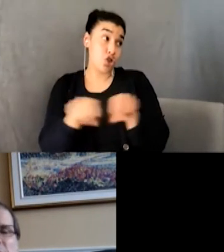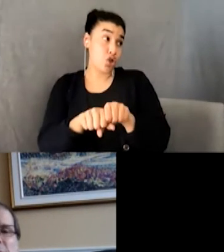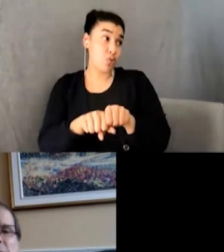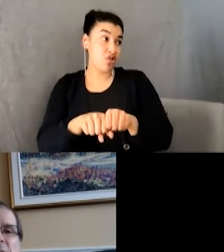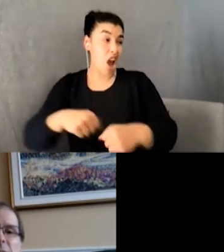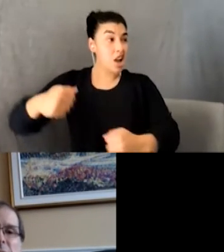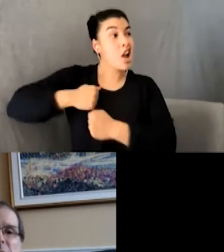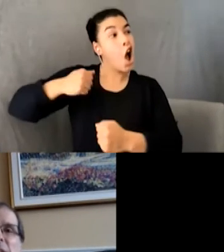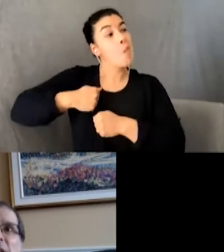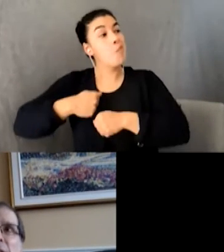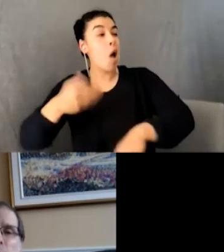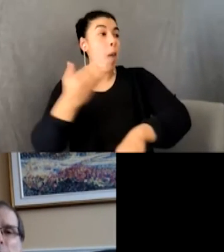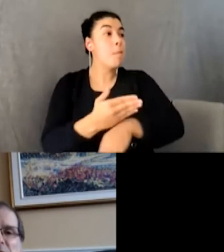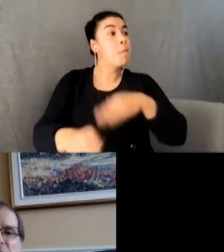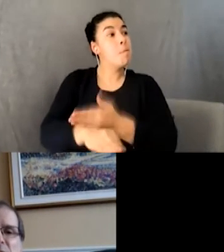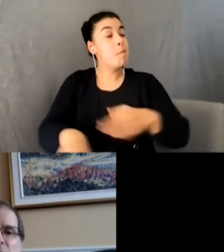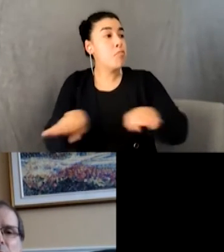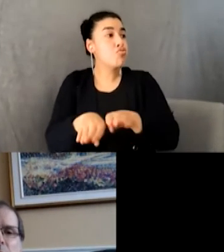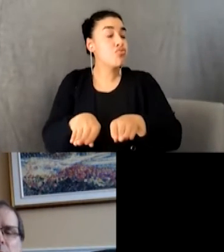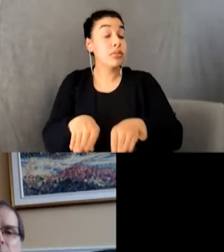Huh. And I can’t wear my studs. #